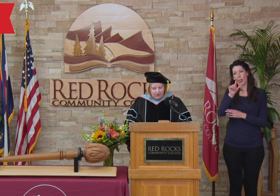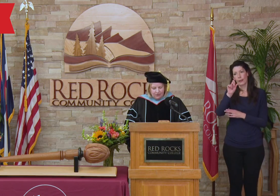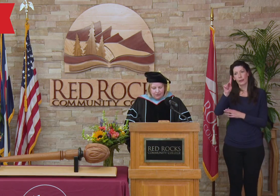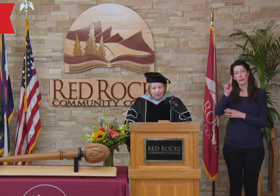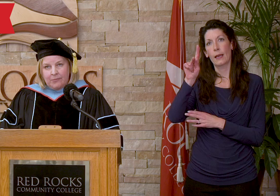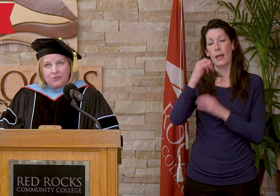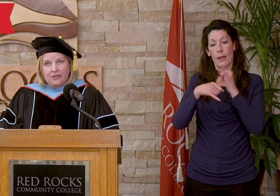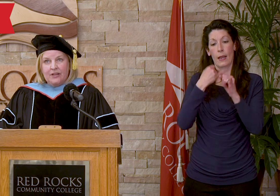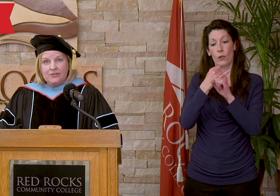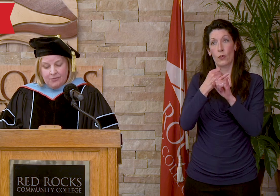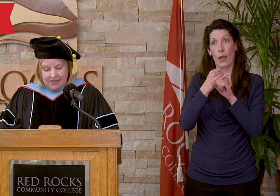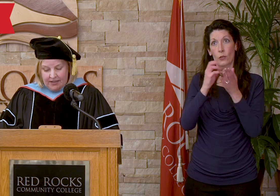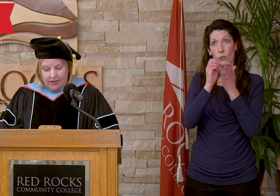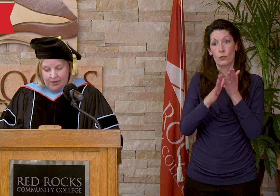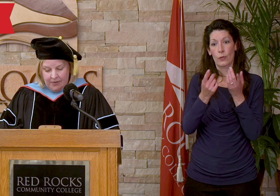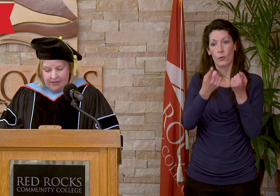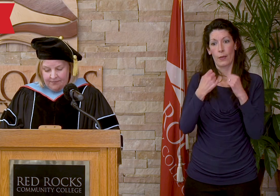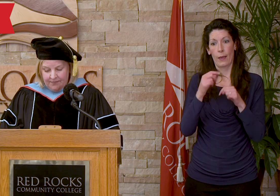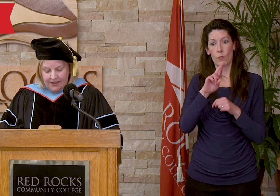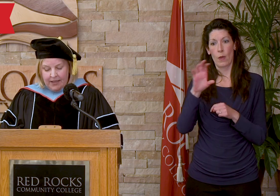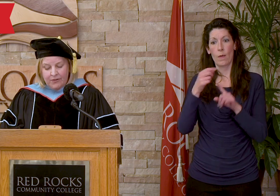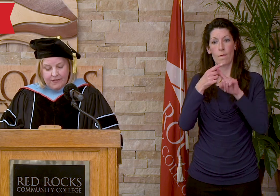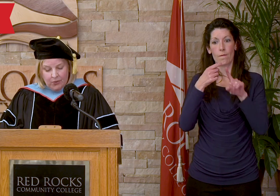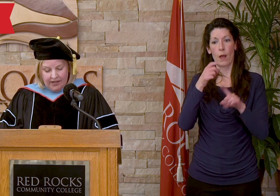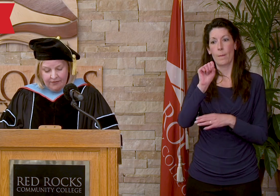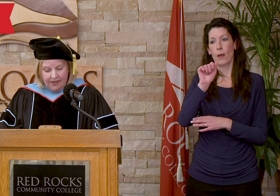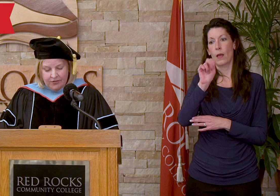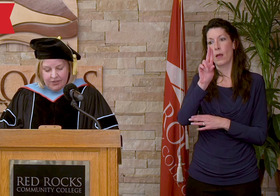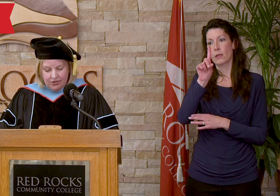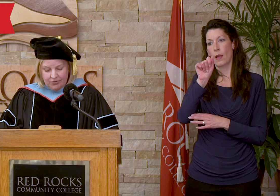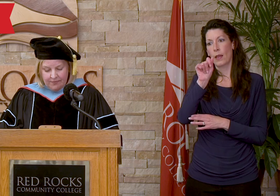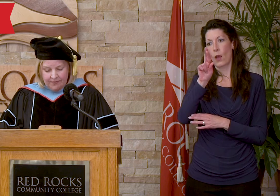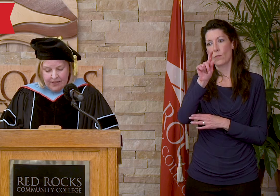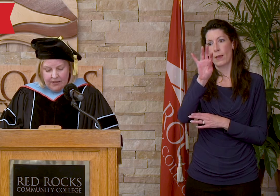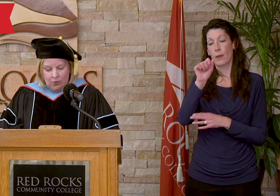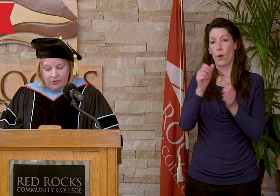student who came to Red Rocks from Saudi Arabia. He came with his wife and three children. One